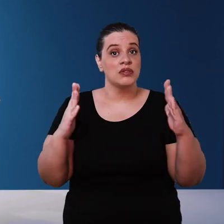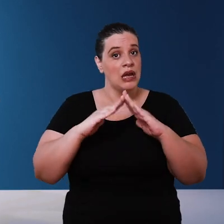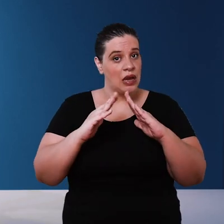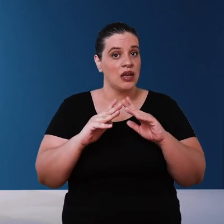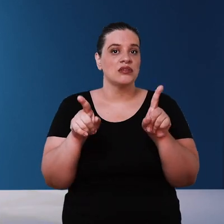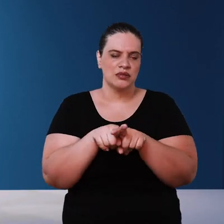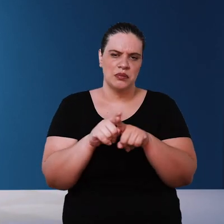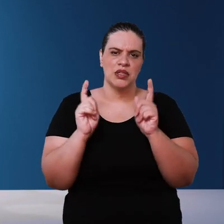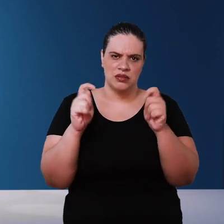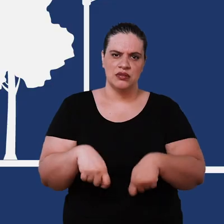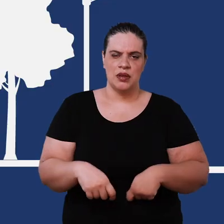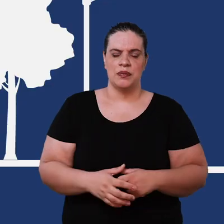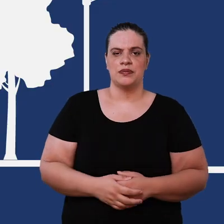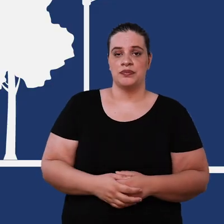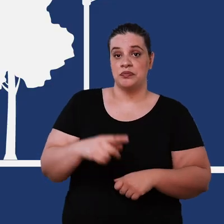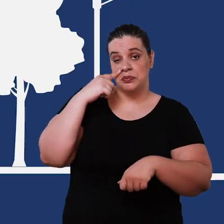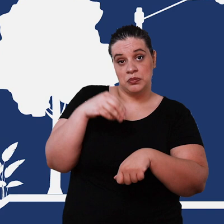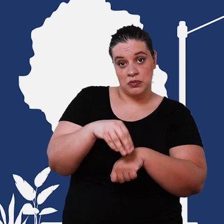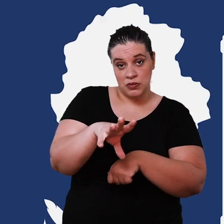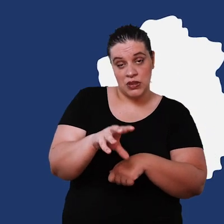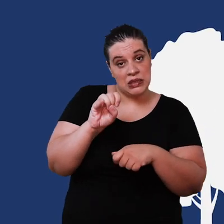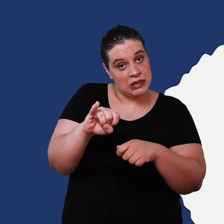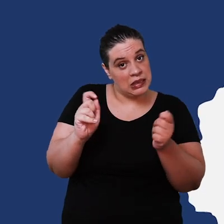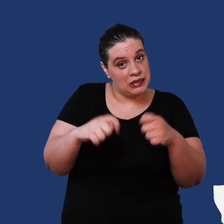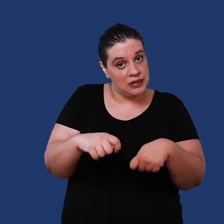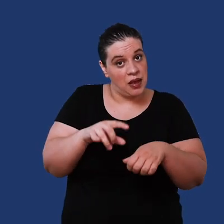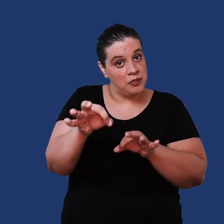this is also possible to be done so here's the tip if you If you are going to design